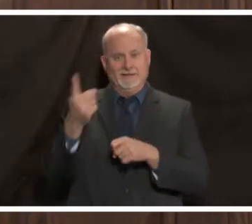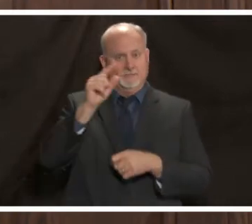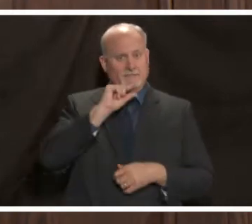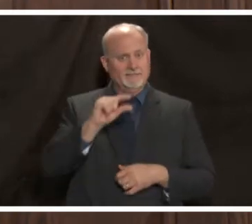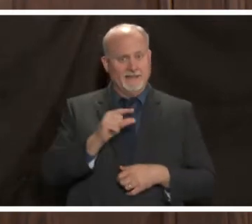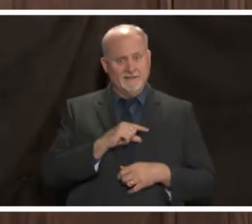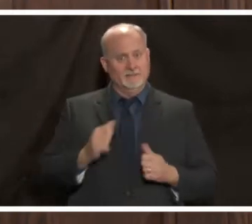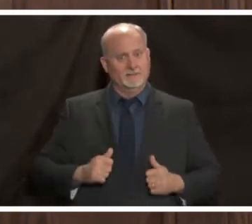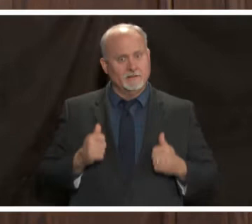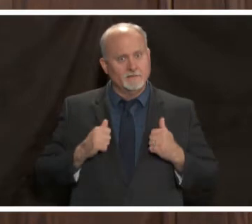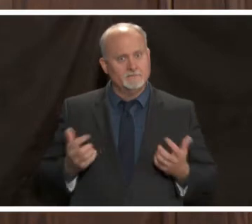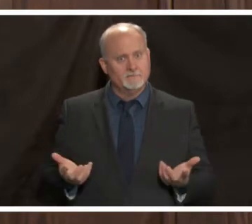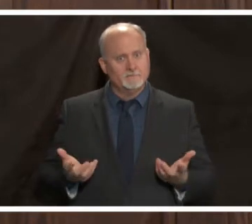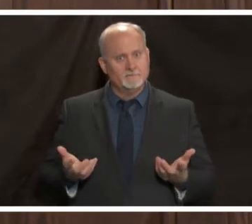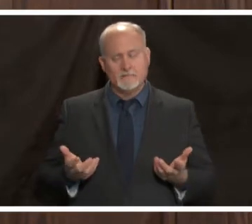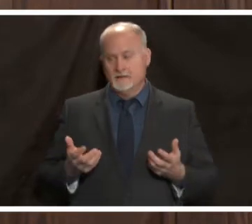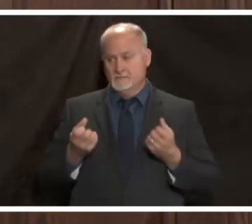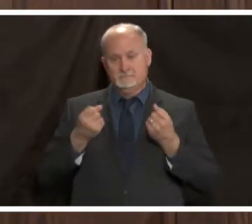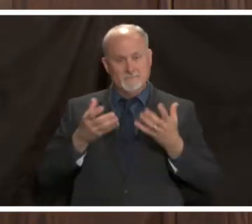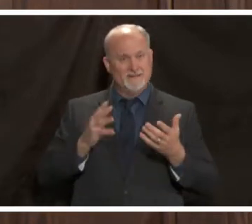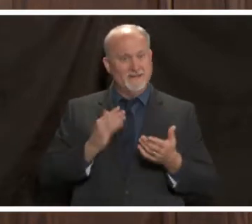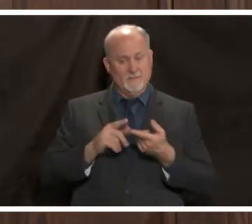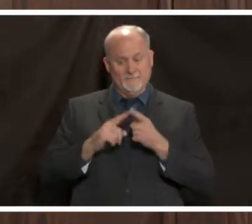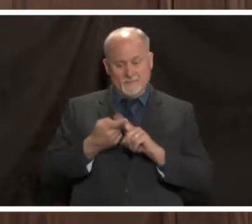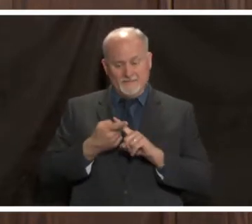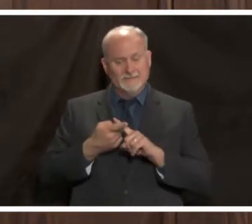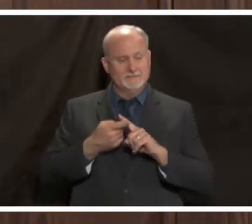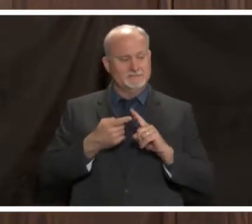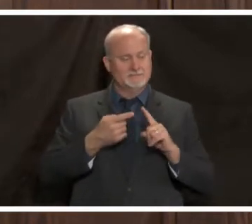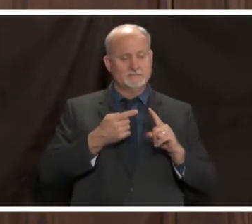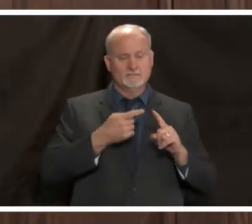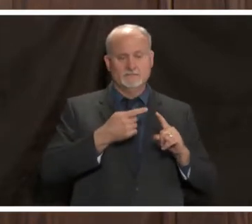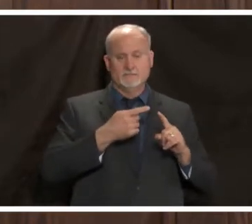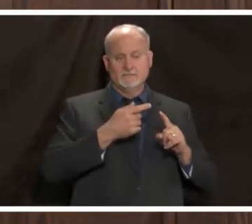and too many of our friends and relatives have already been affected by this some of them